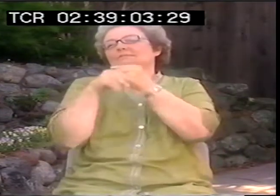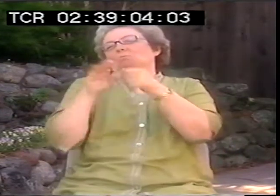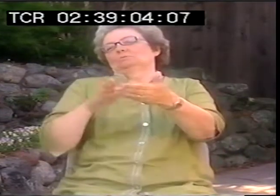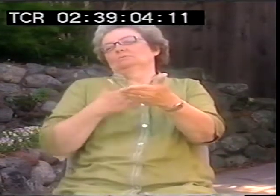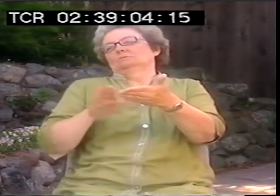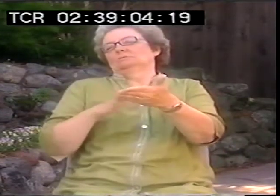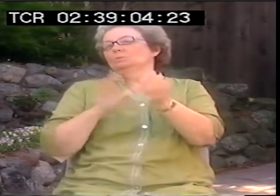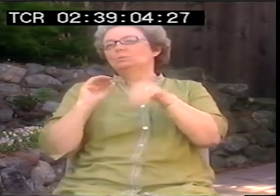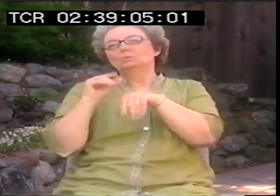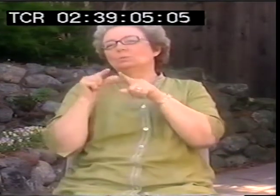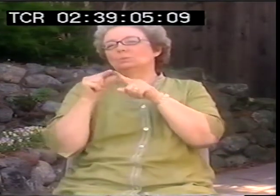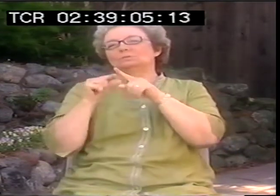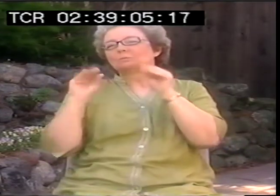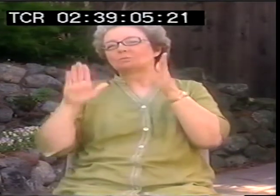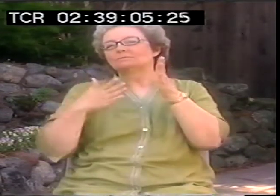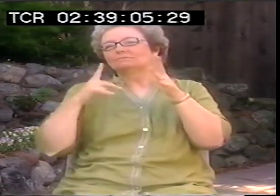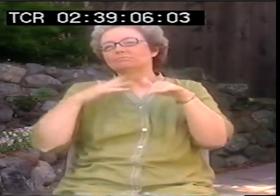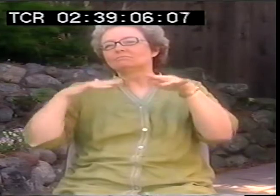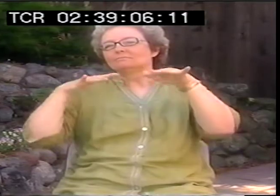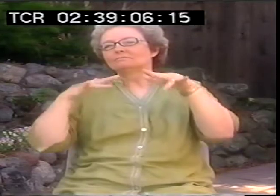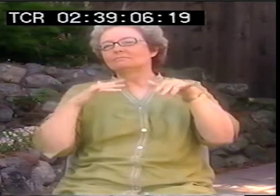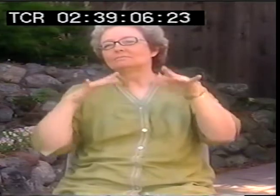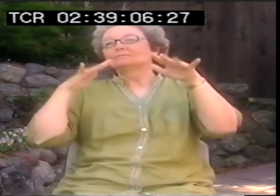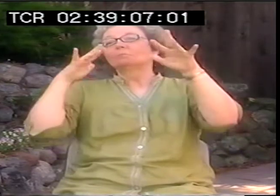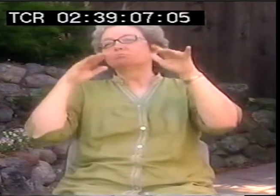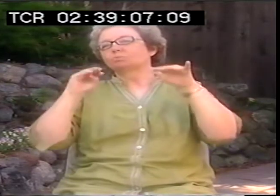And the last thing I'd say is just add music, but no words.